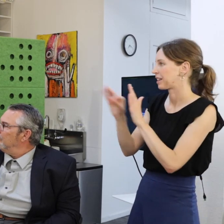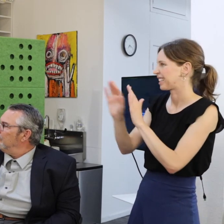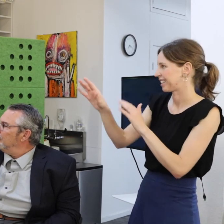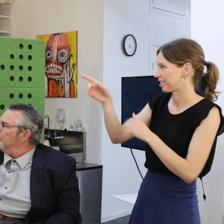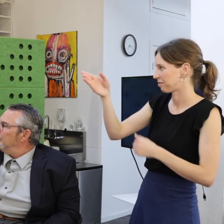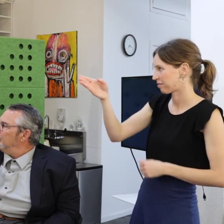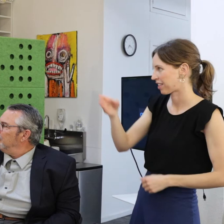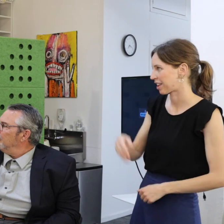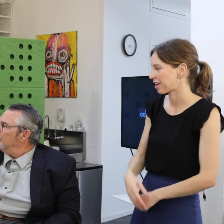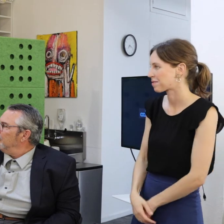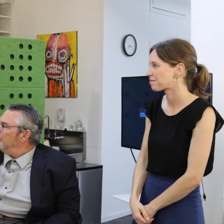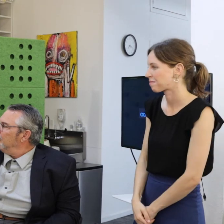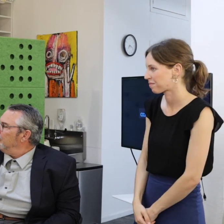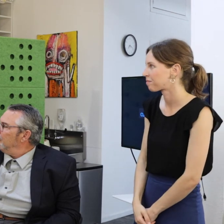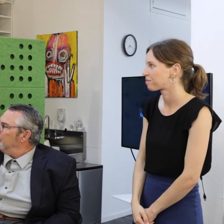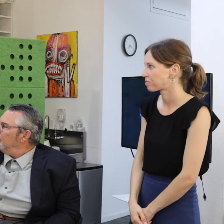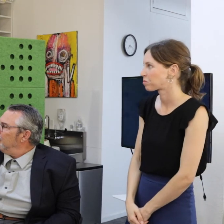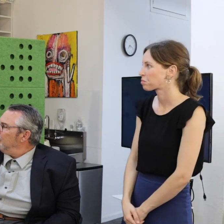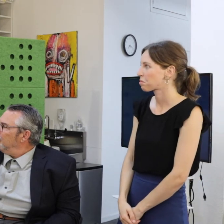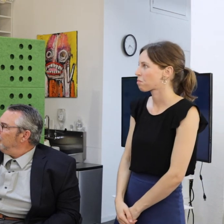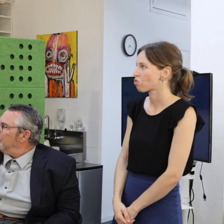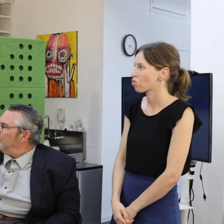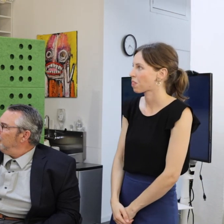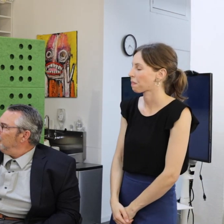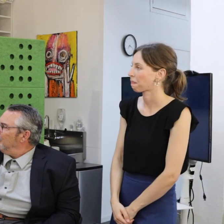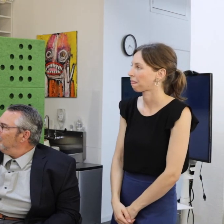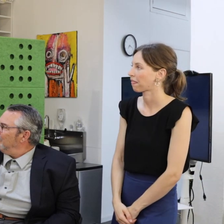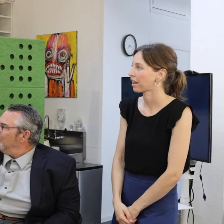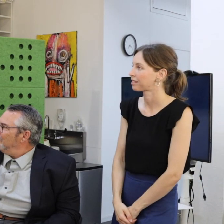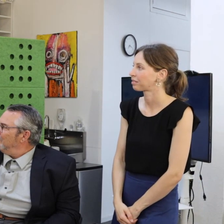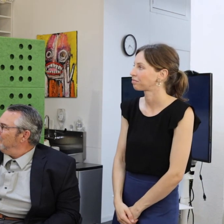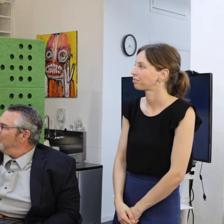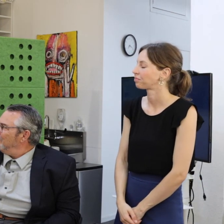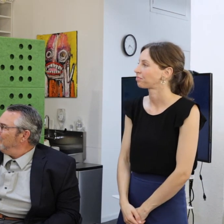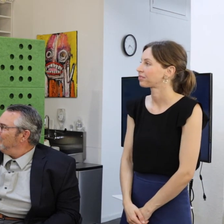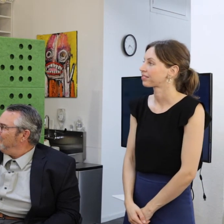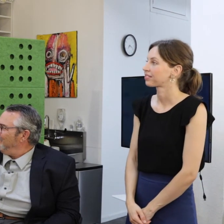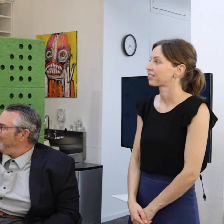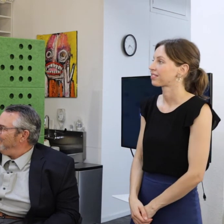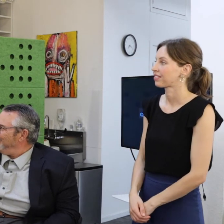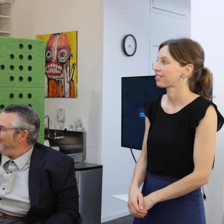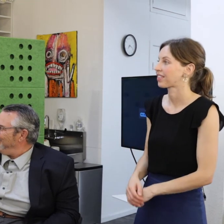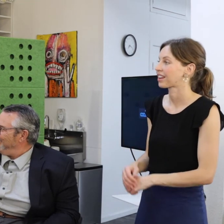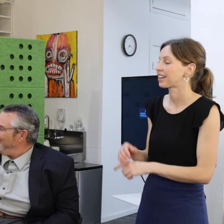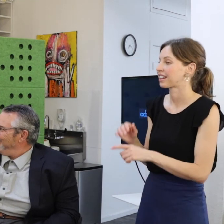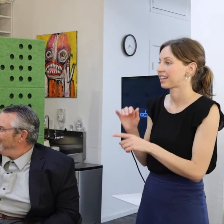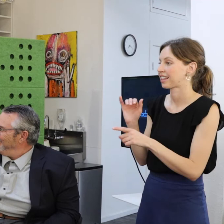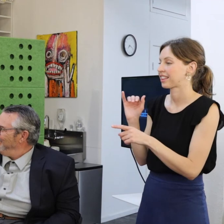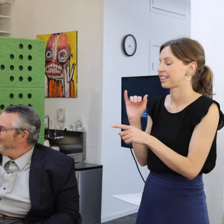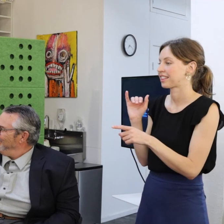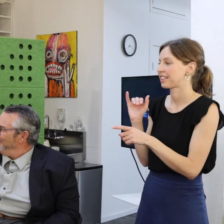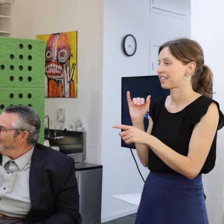It's -- black Elvis in heaven with a halo. And I just love that little piece.